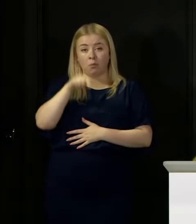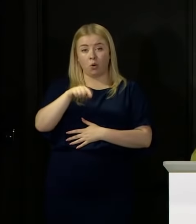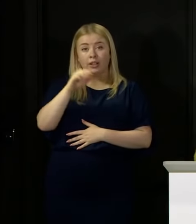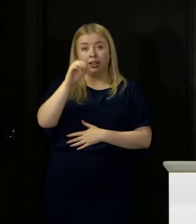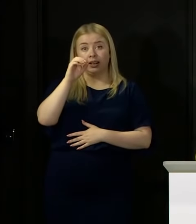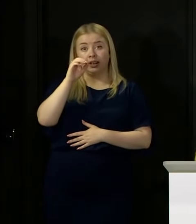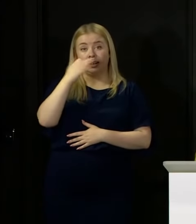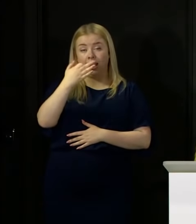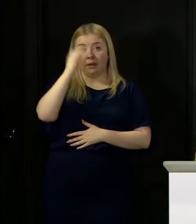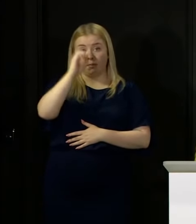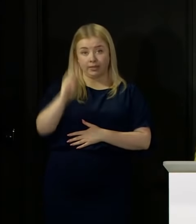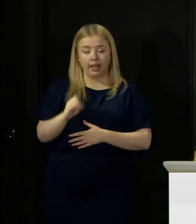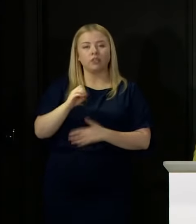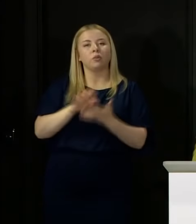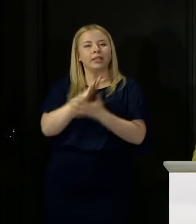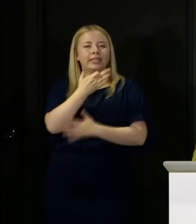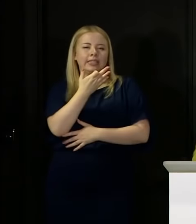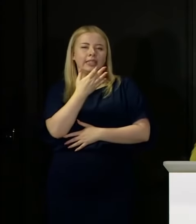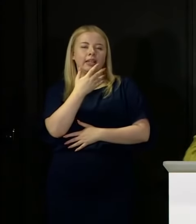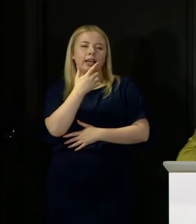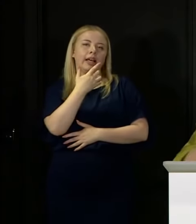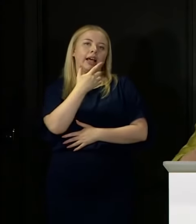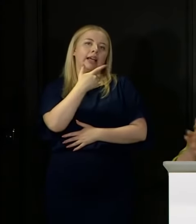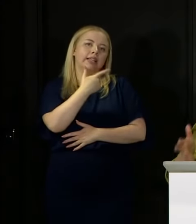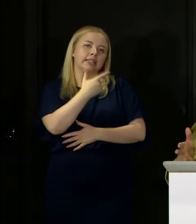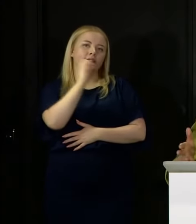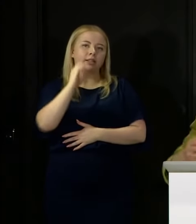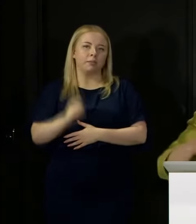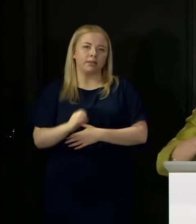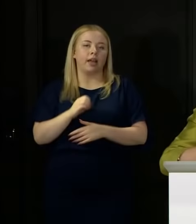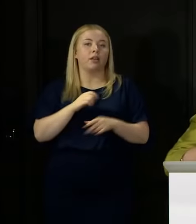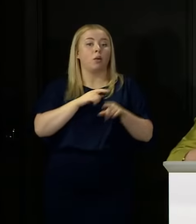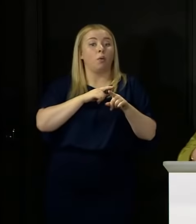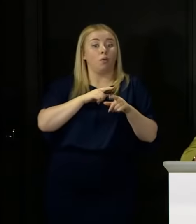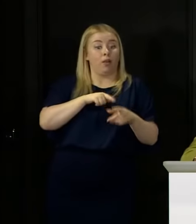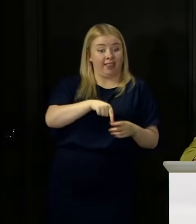of young people in our most deprived areas have passed Highers, which is an increase